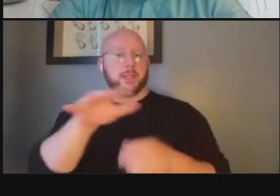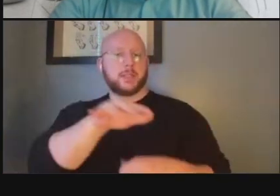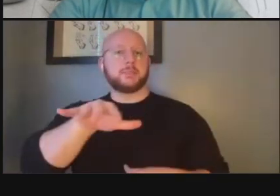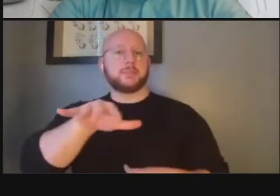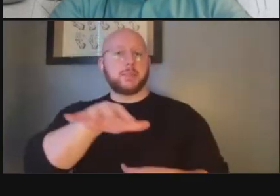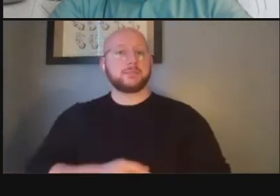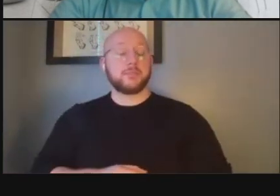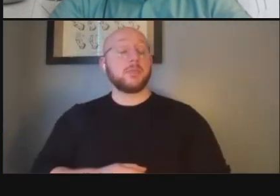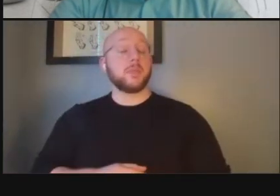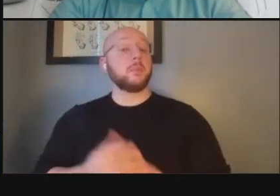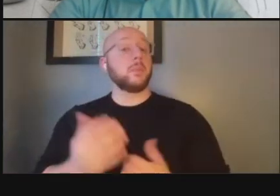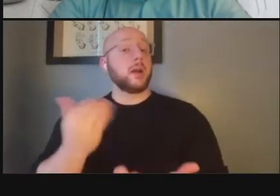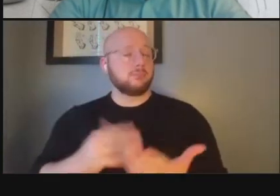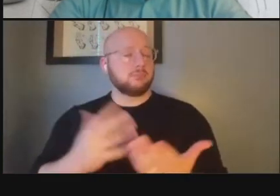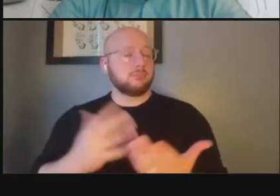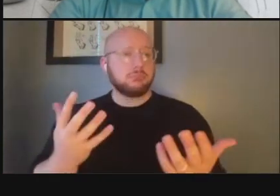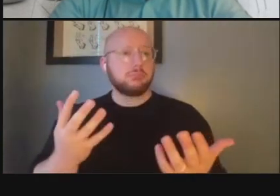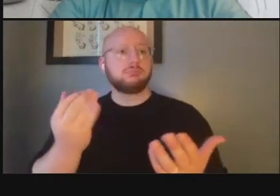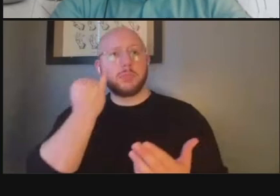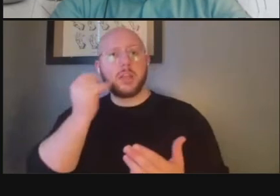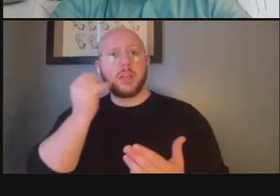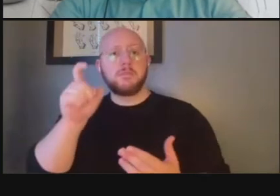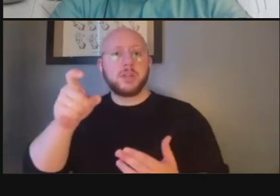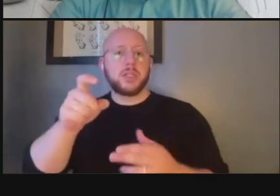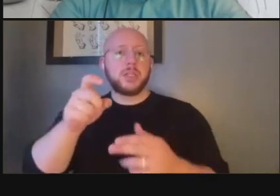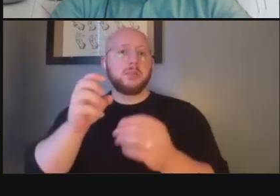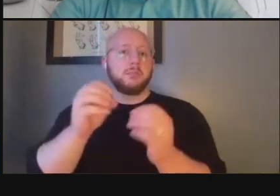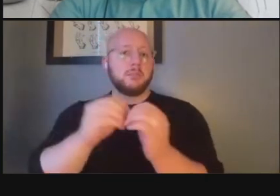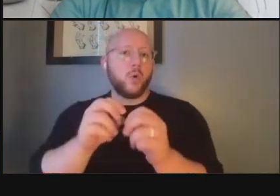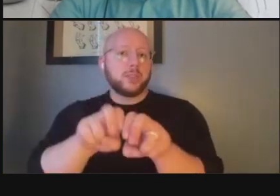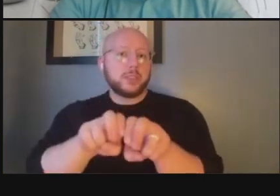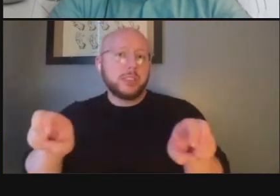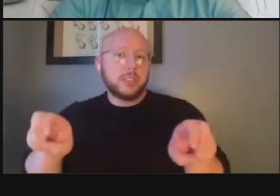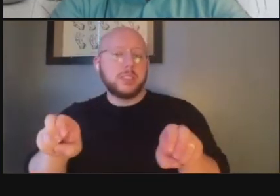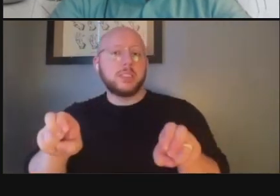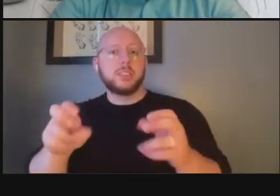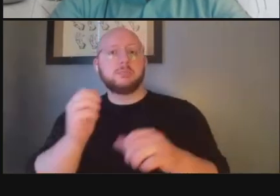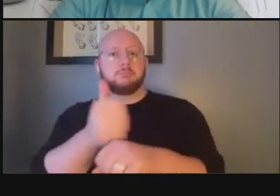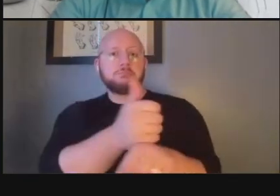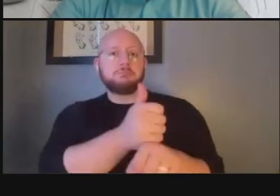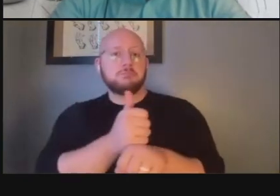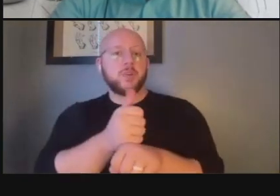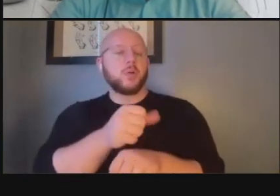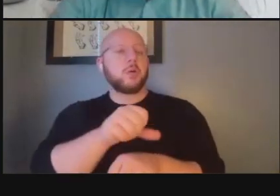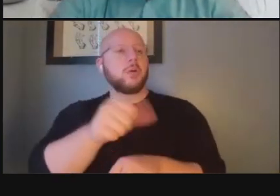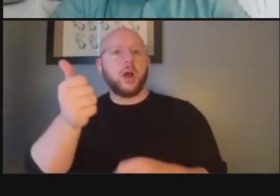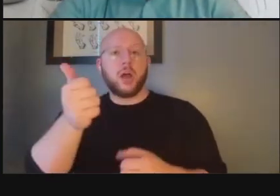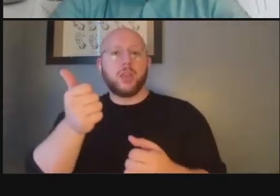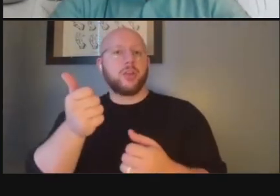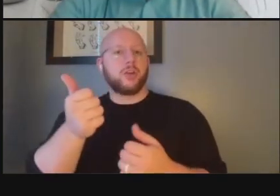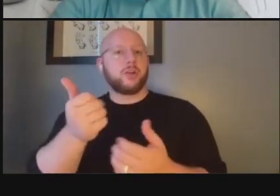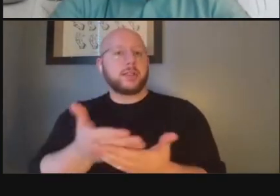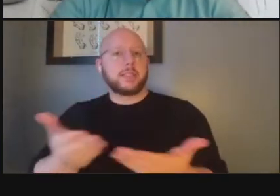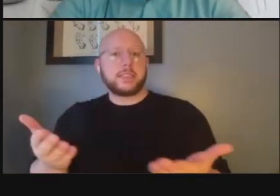if there are you know needs for seating or uh you know other facilities um or other other ways to